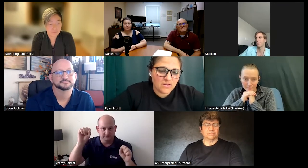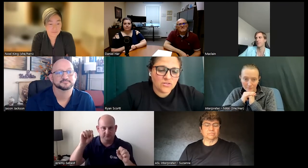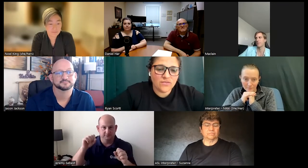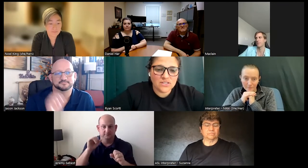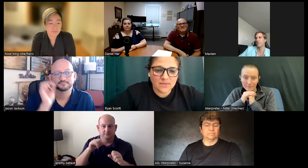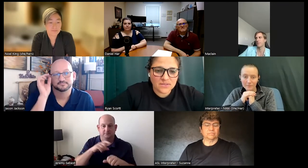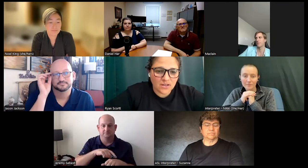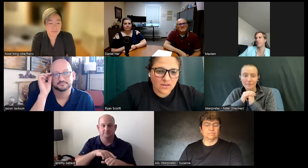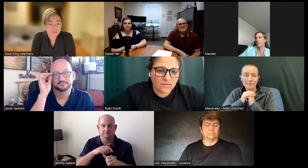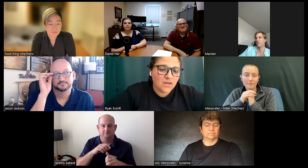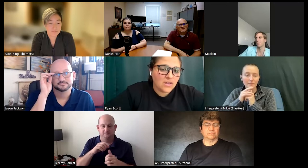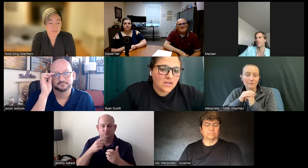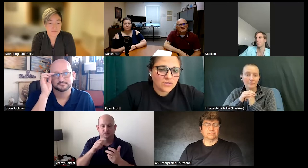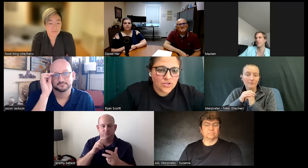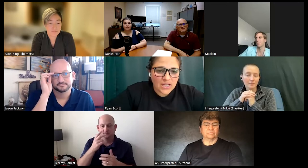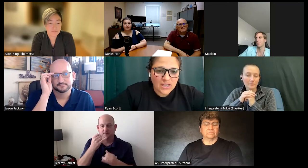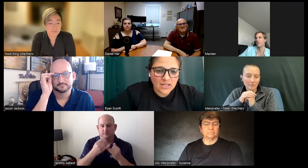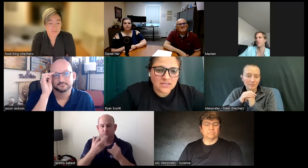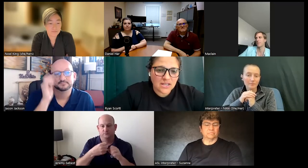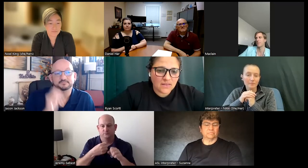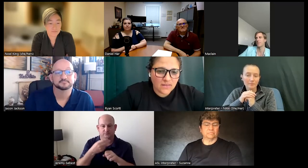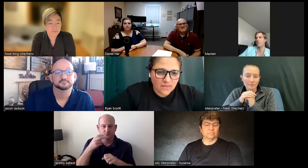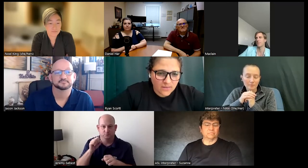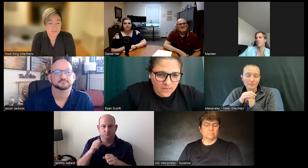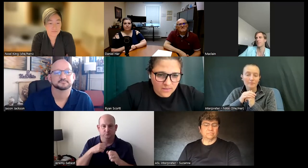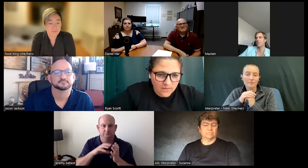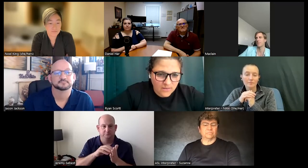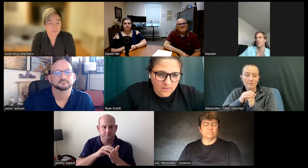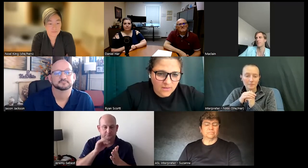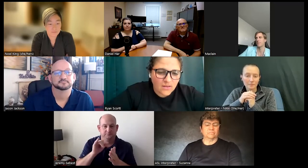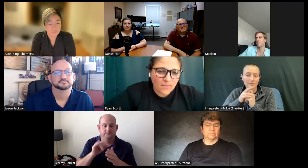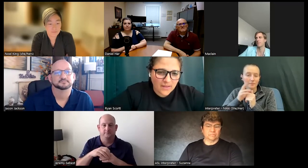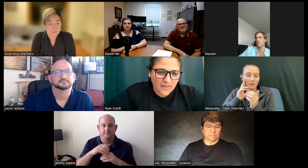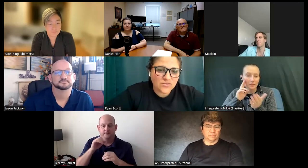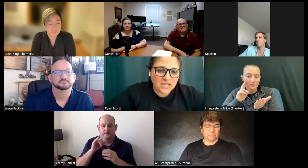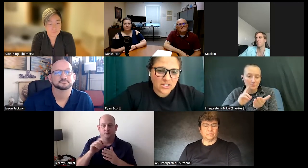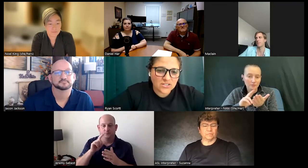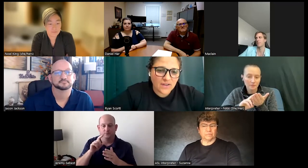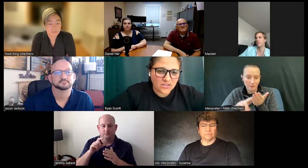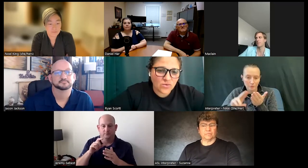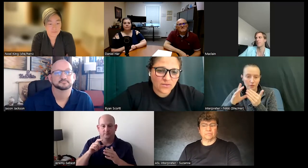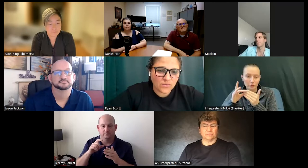different types of trainings and my last three years of high school I